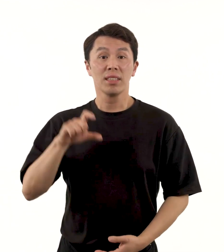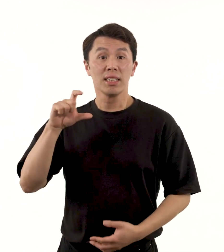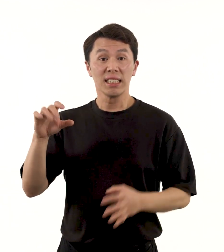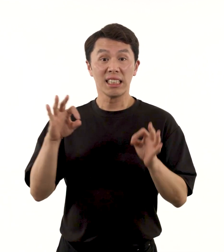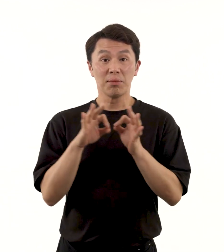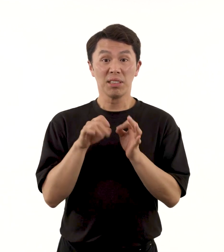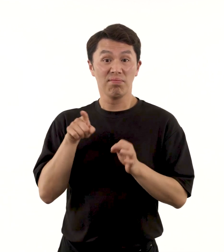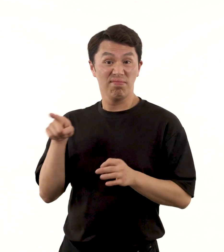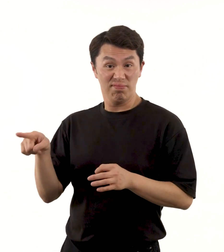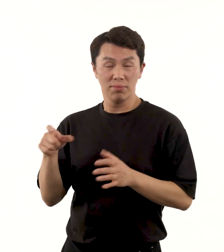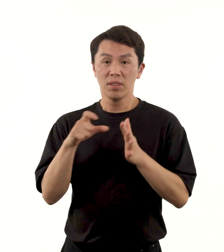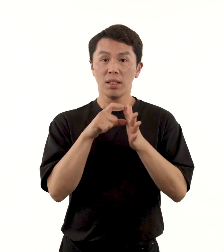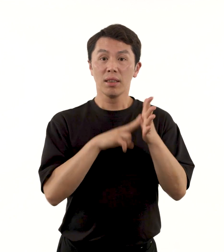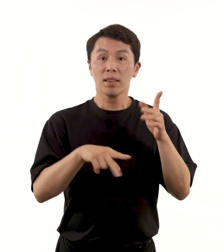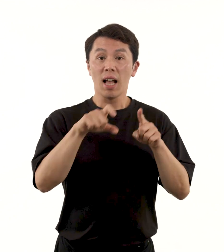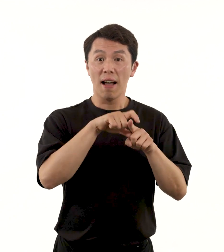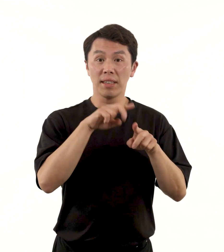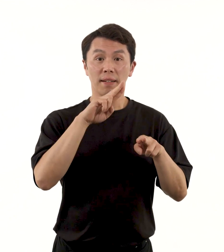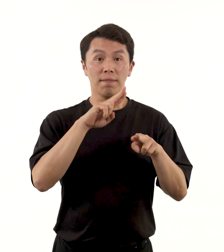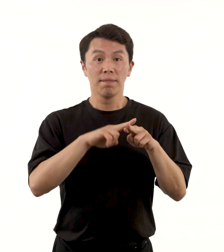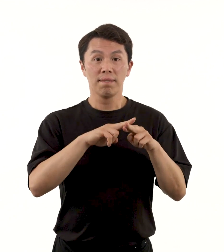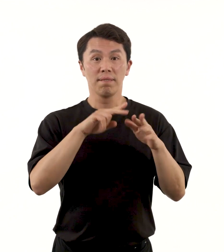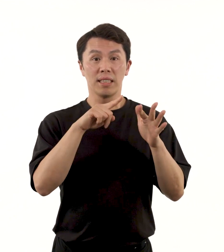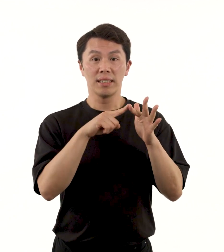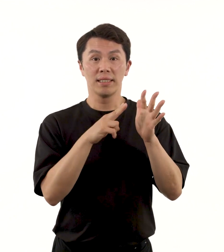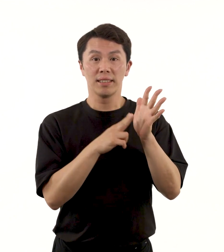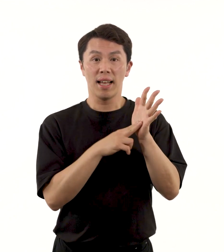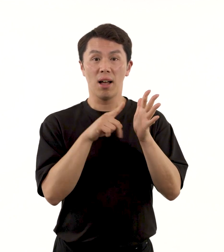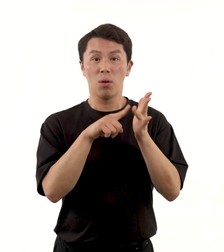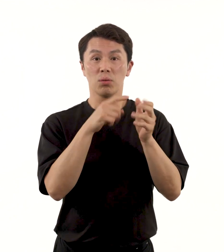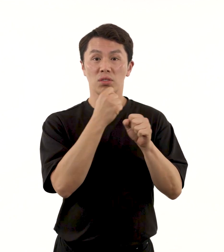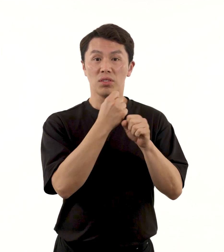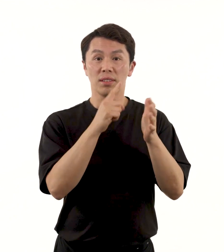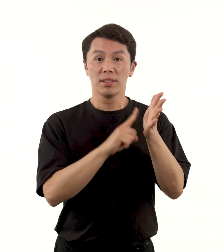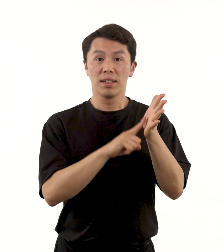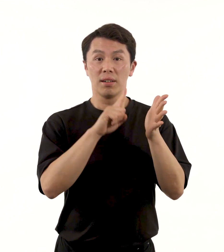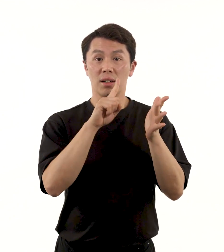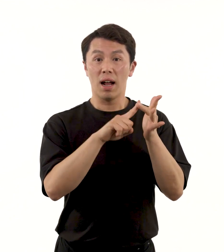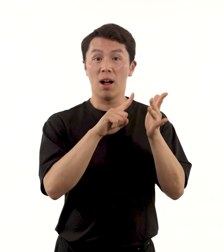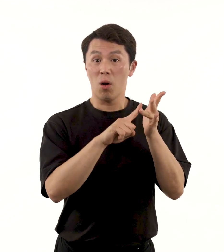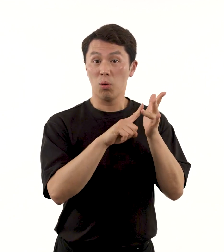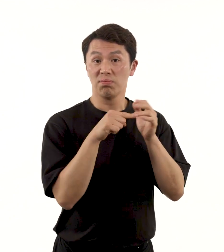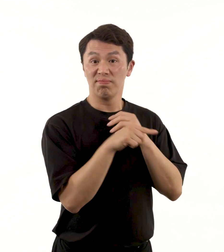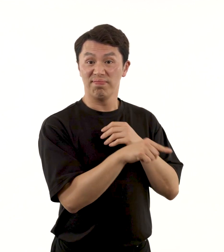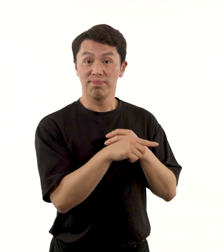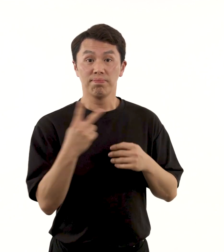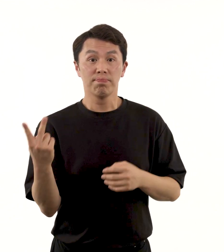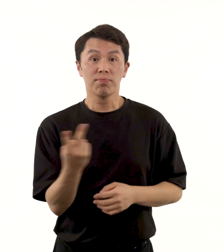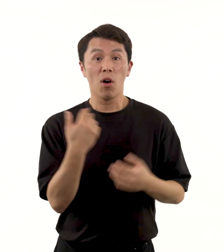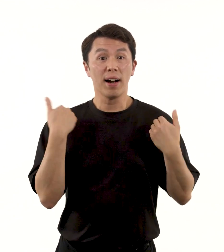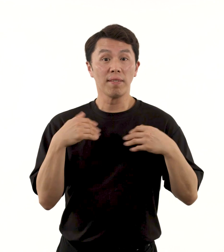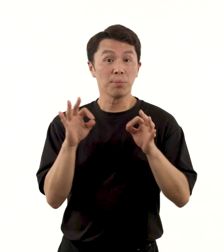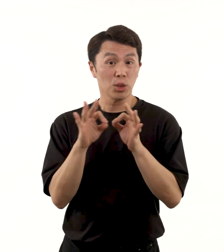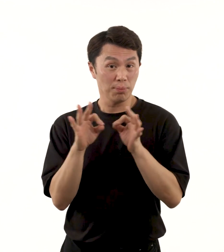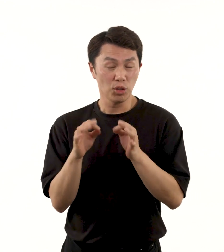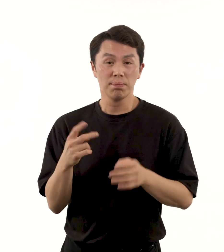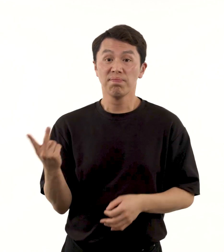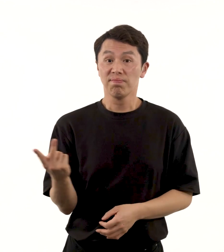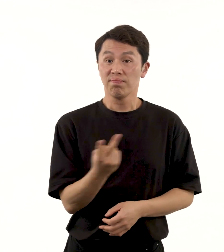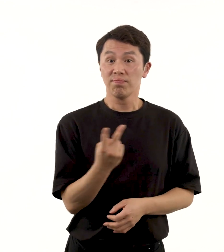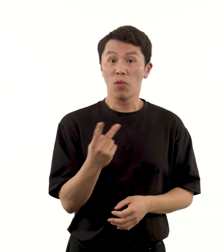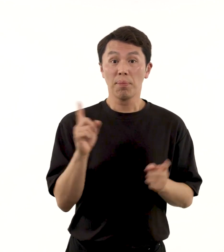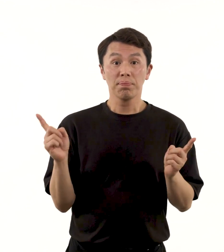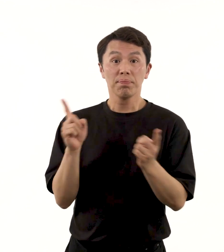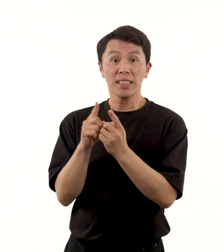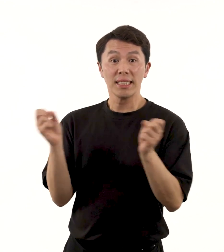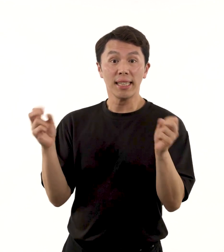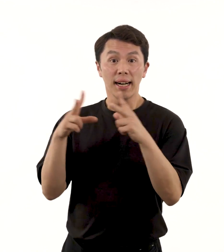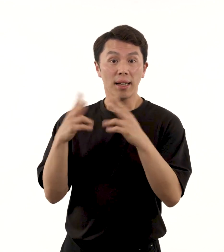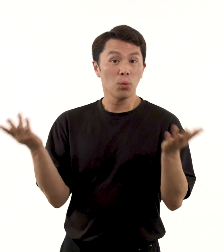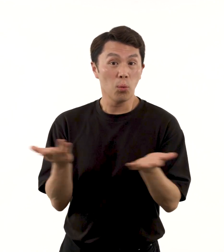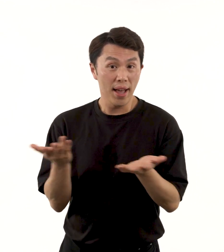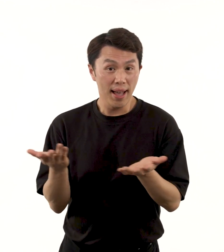He and David Fenoglio are both based in Brisbane, but they first met in Sydney at